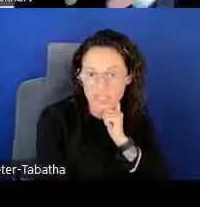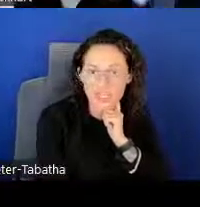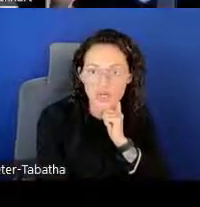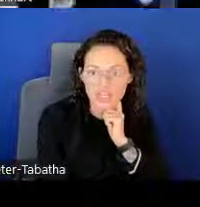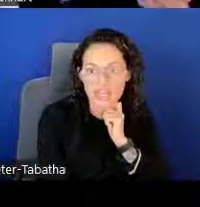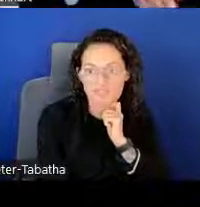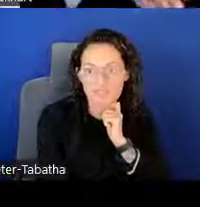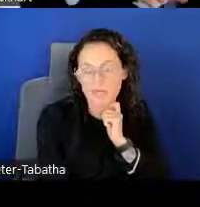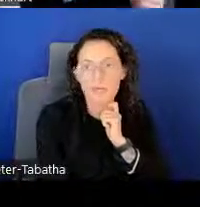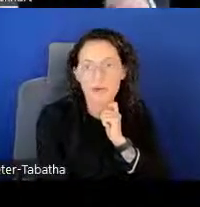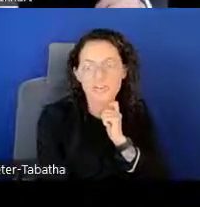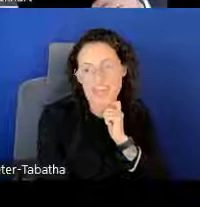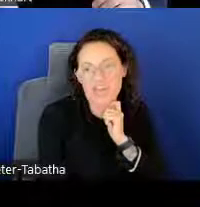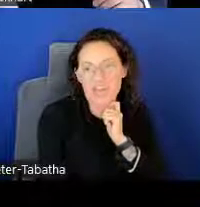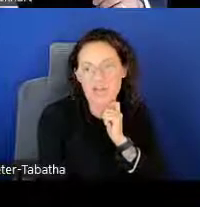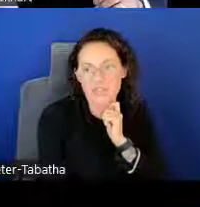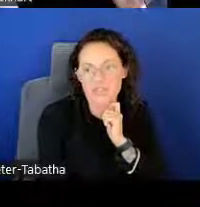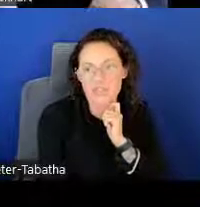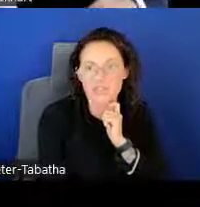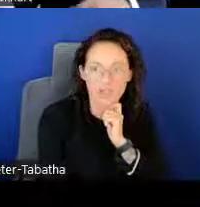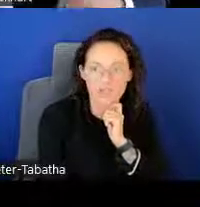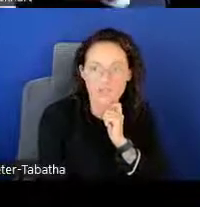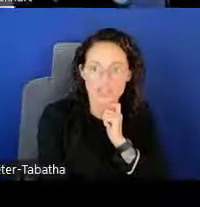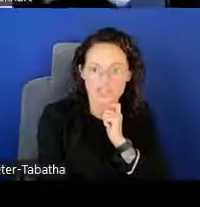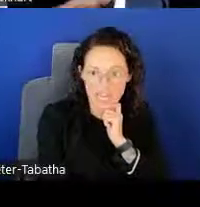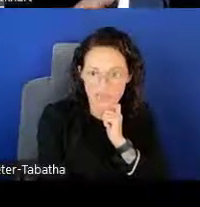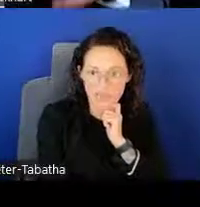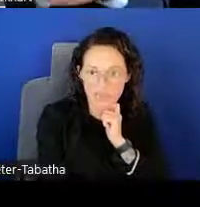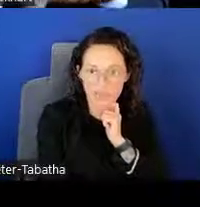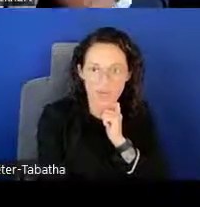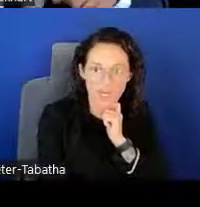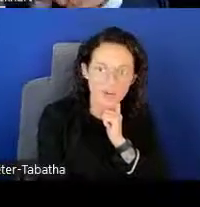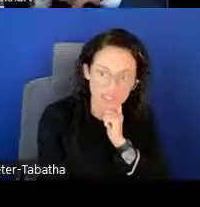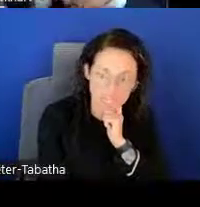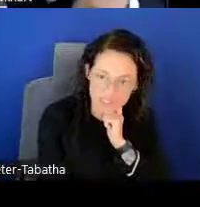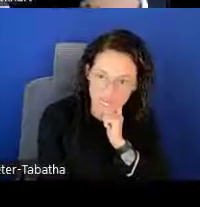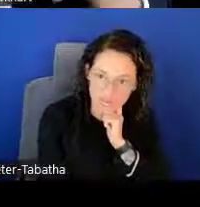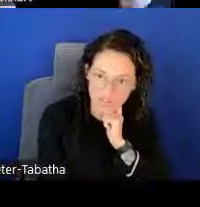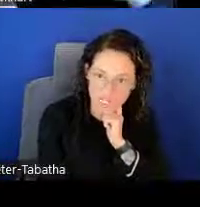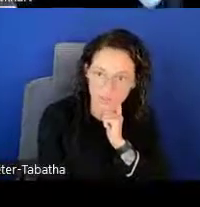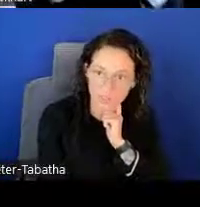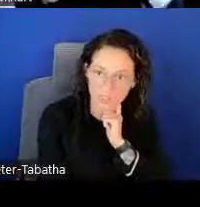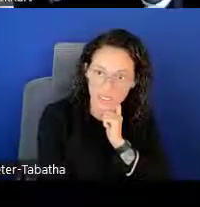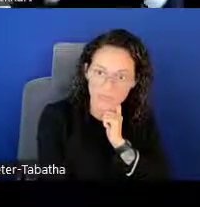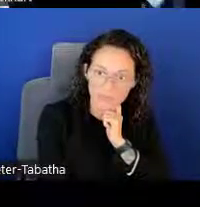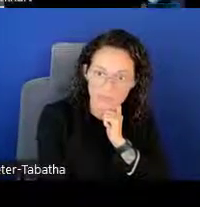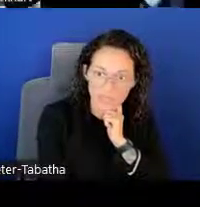then you must have a minimum of $10,000 of debt. If you earn $100,000 annually,